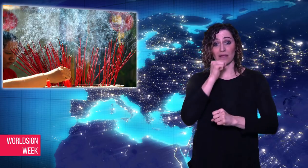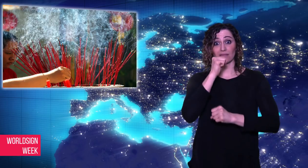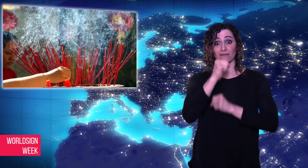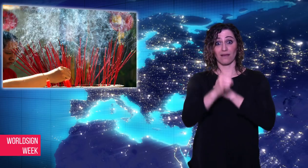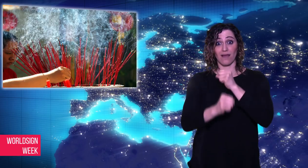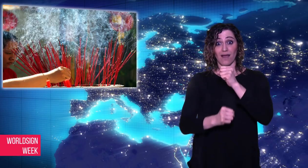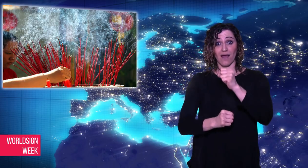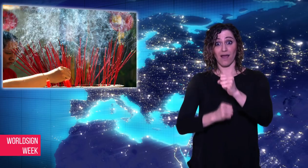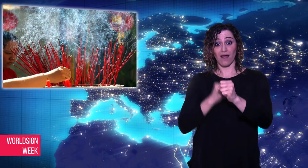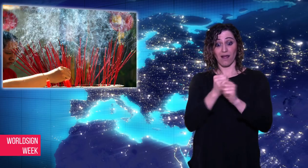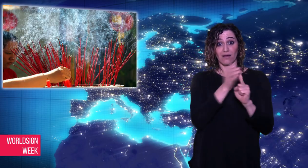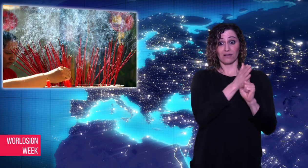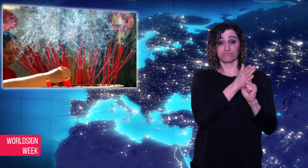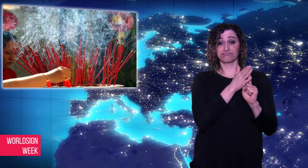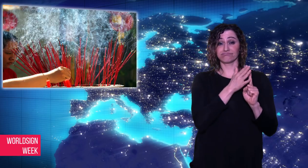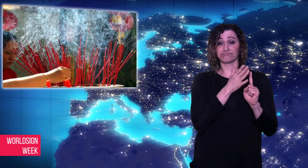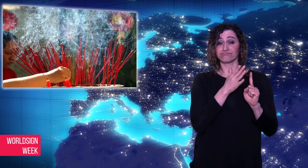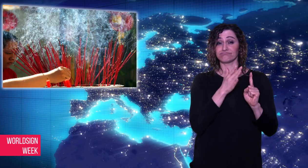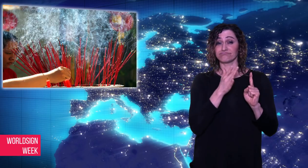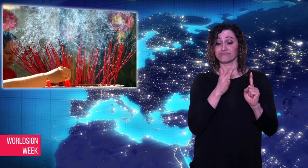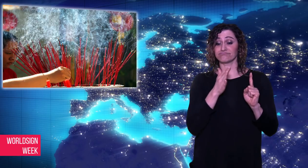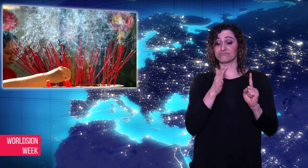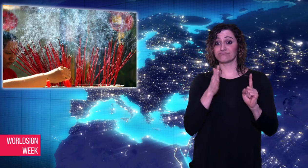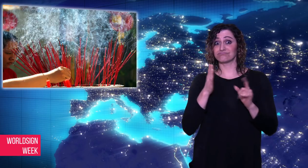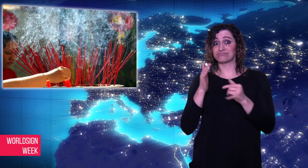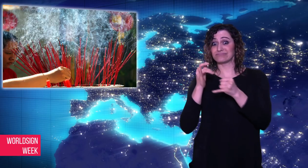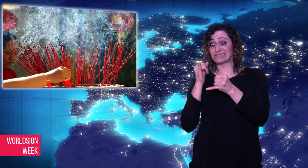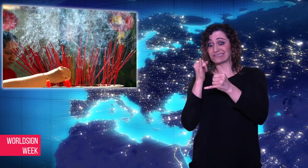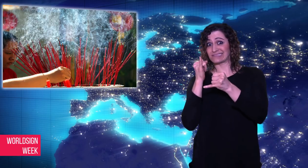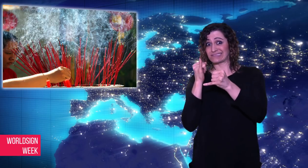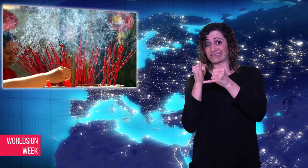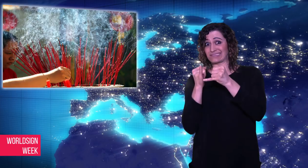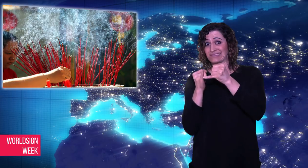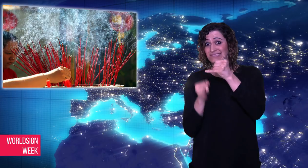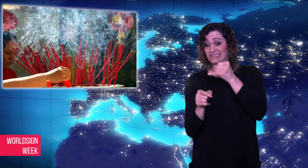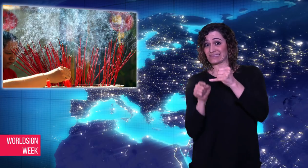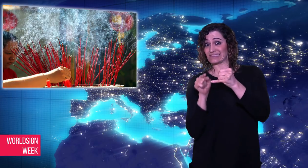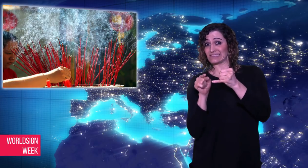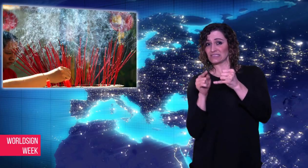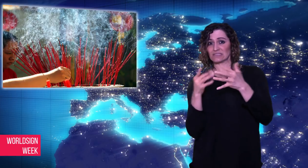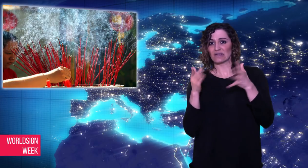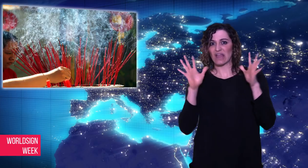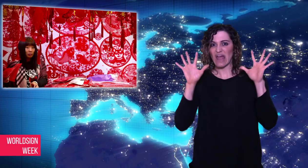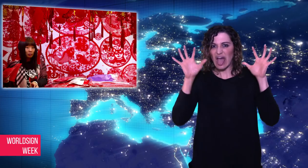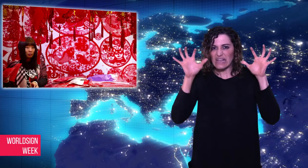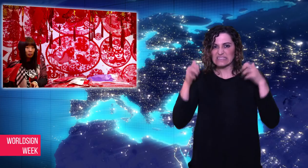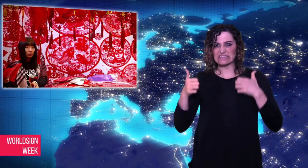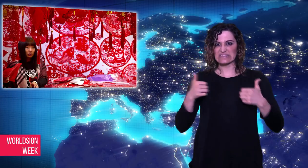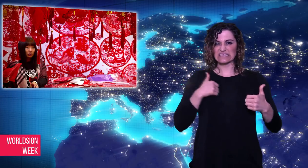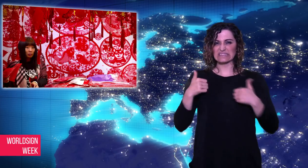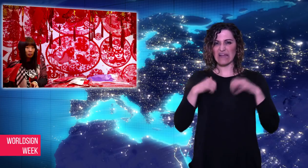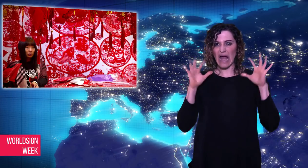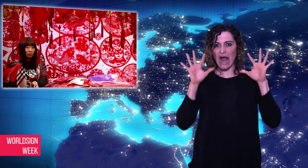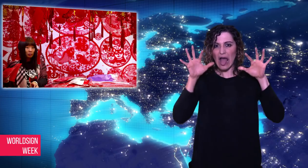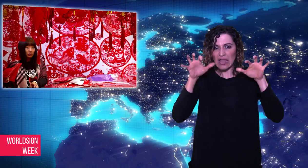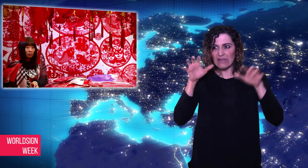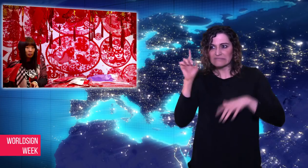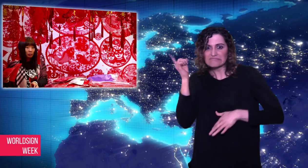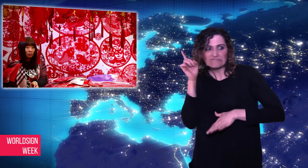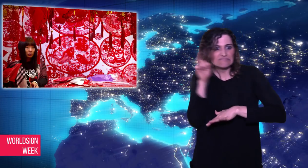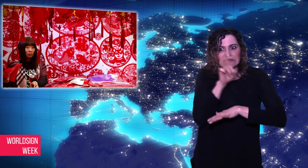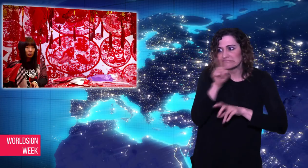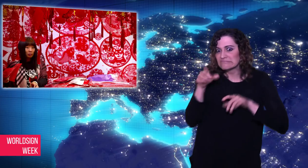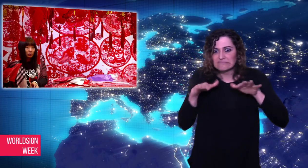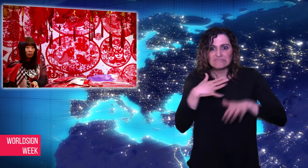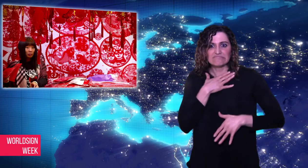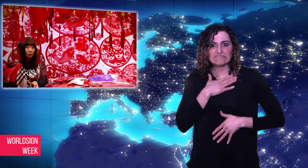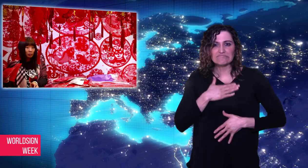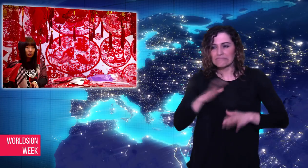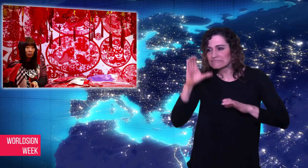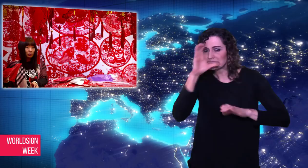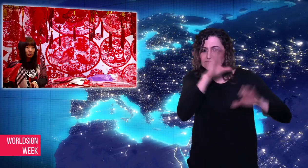beast came for children to feast on at the